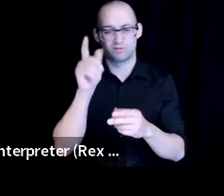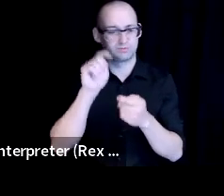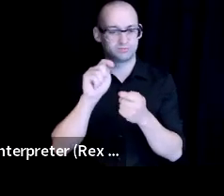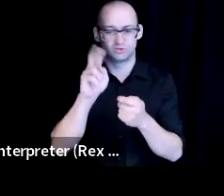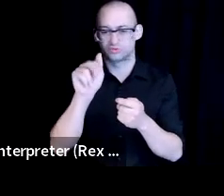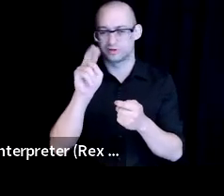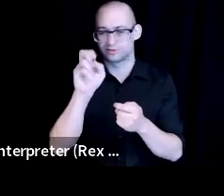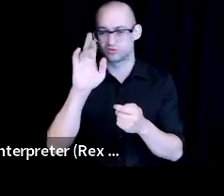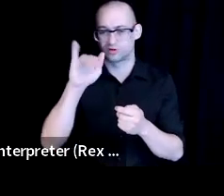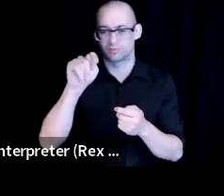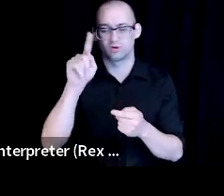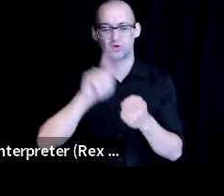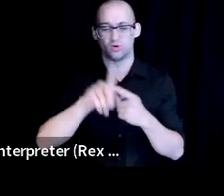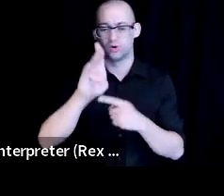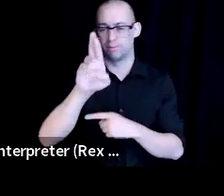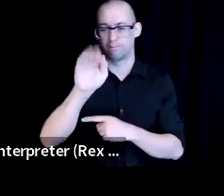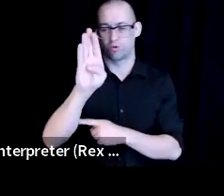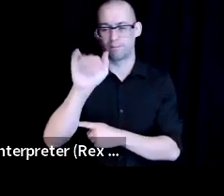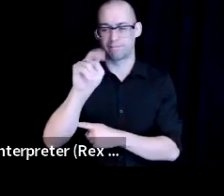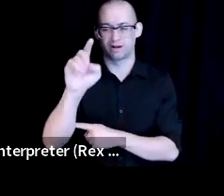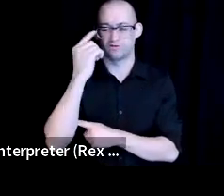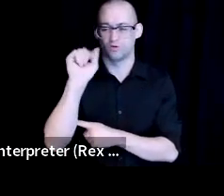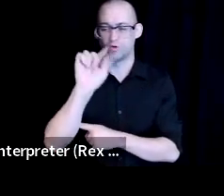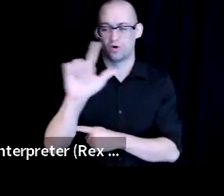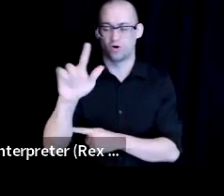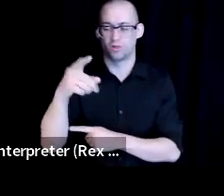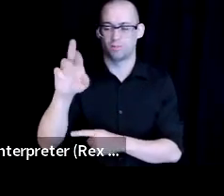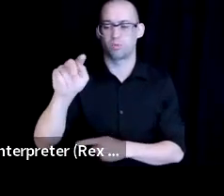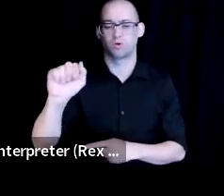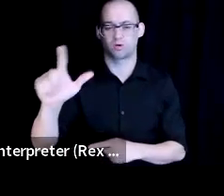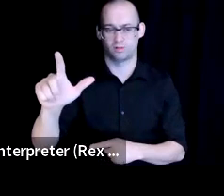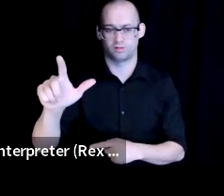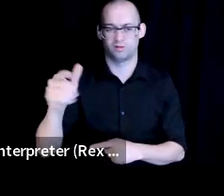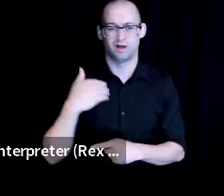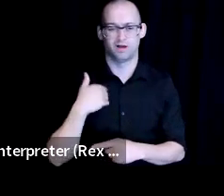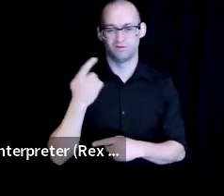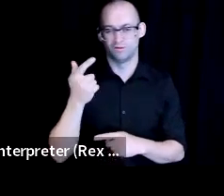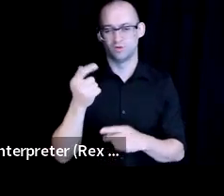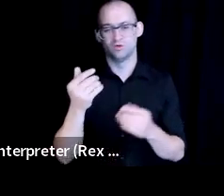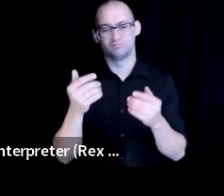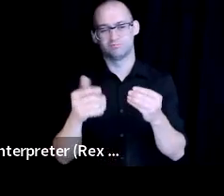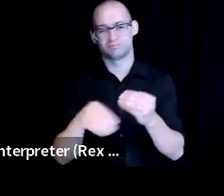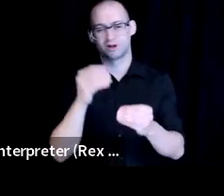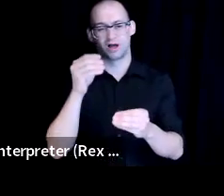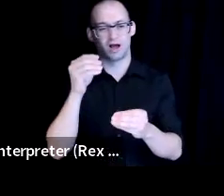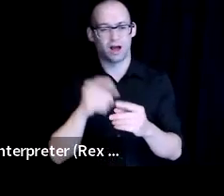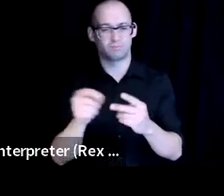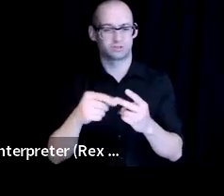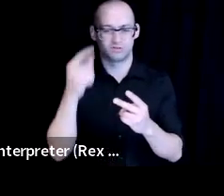for all portal. We have a few additional options for those that are looking for them.